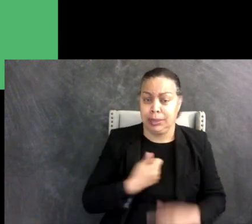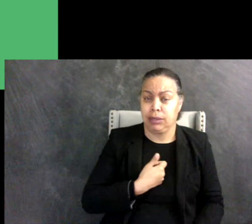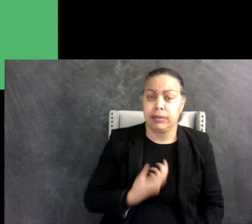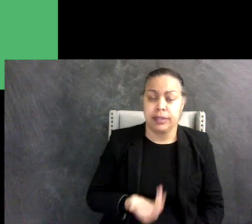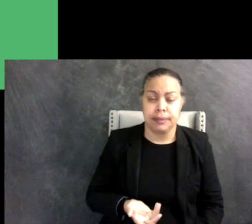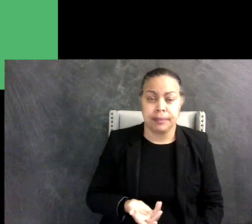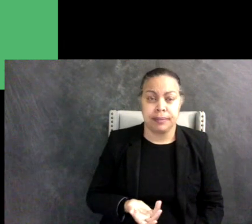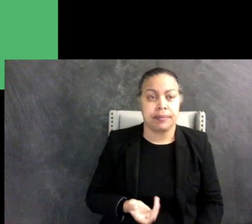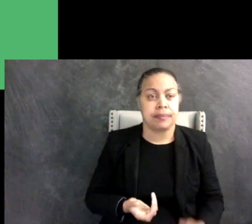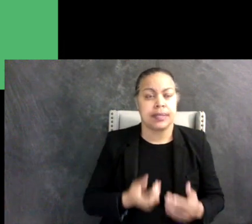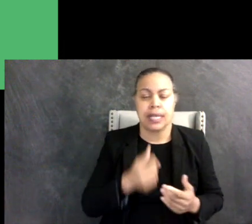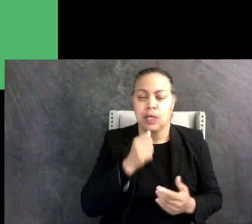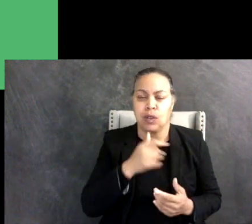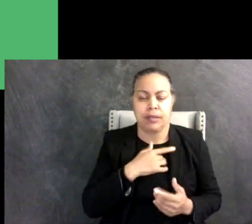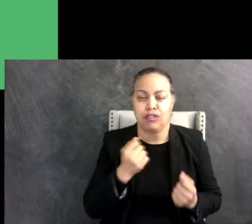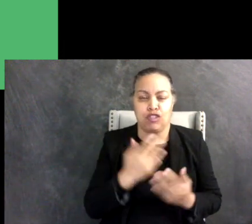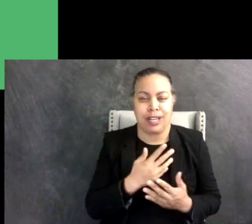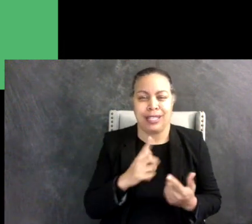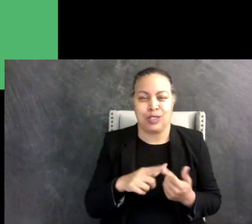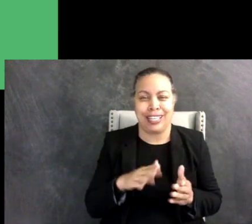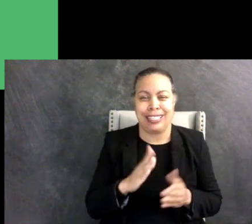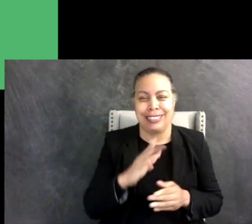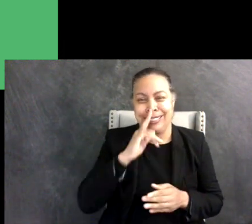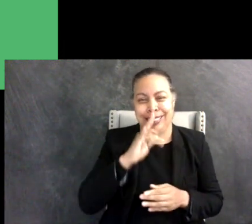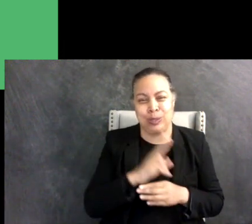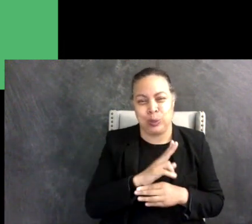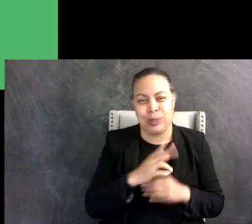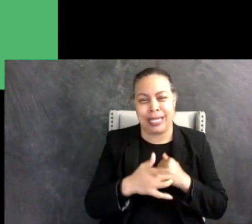Do not be afraid to let your kids use technology if that's what helps them communicate and make